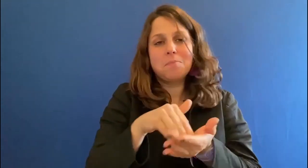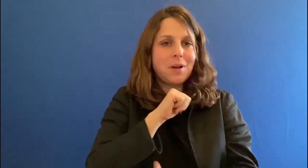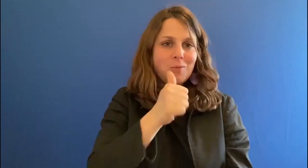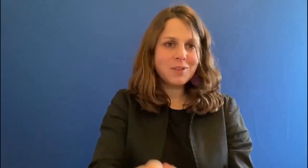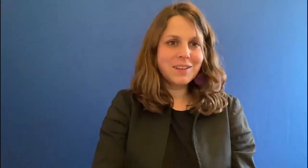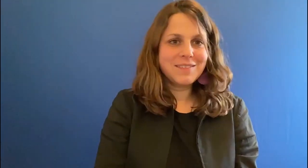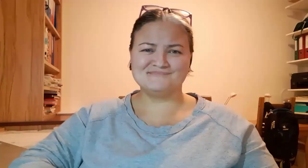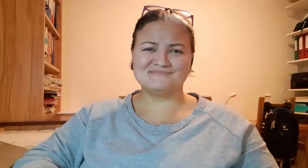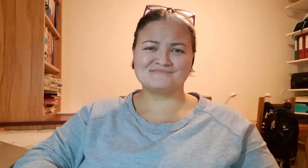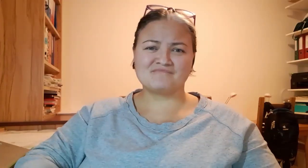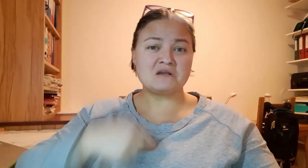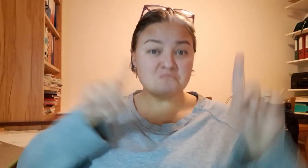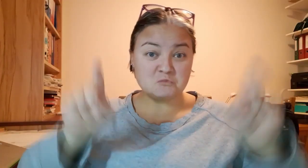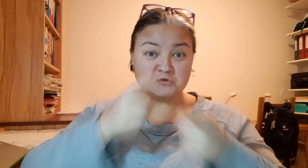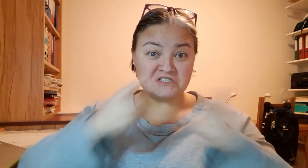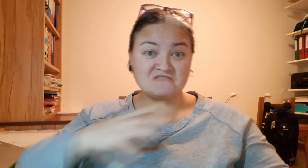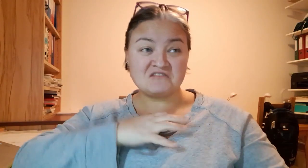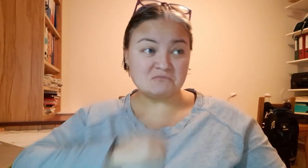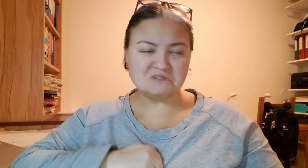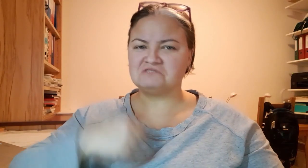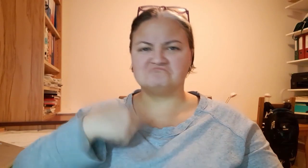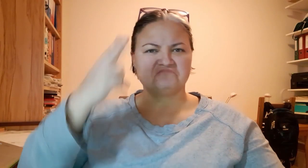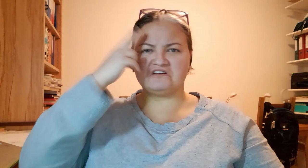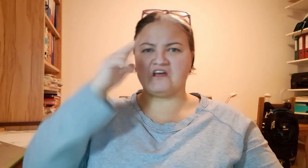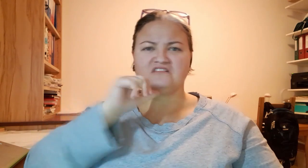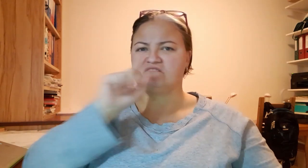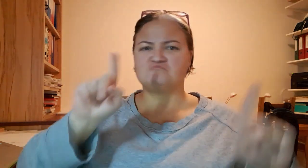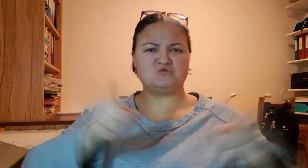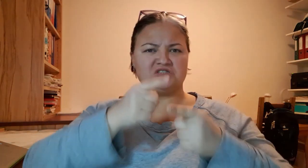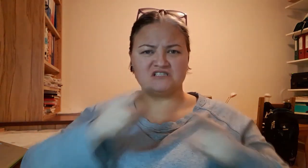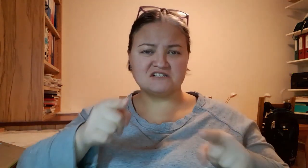But I don´t need it. I don´t miss music because I don´t know it...